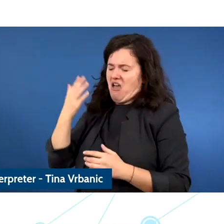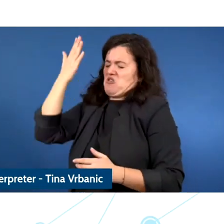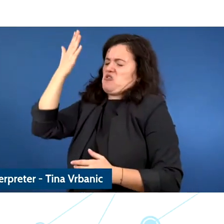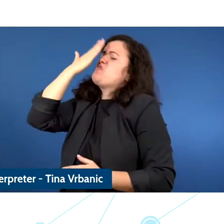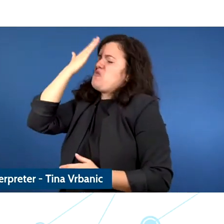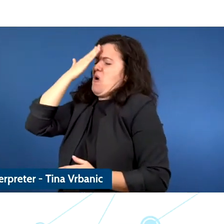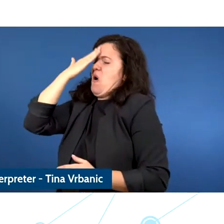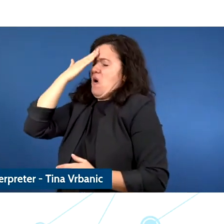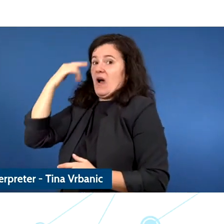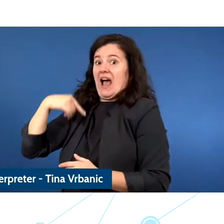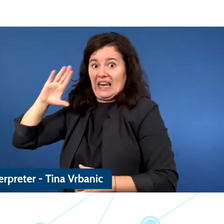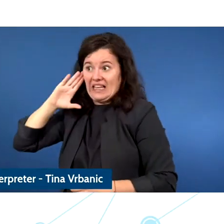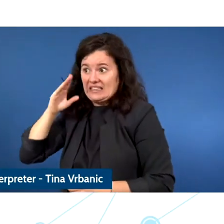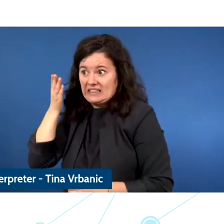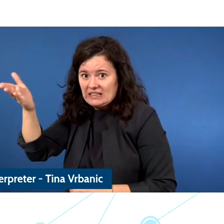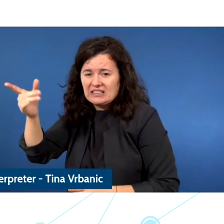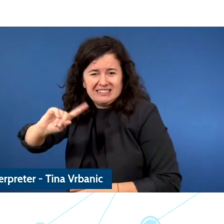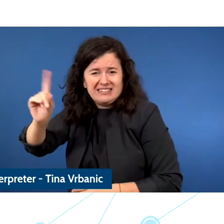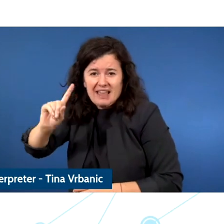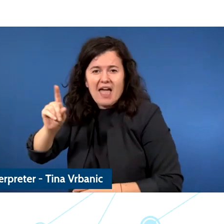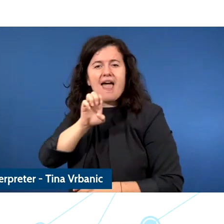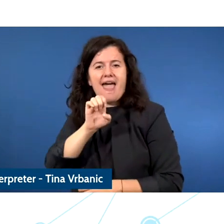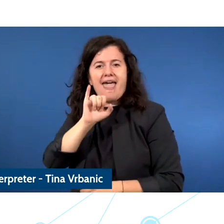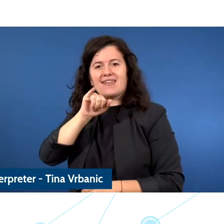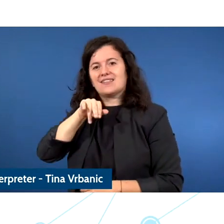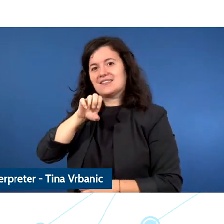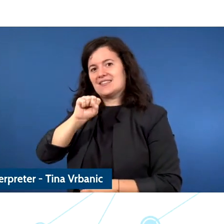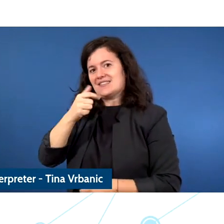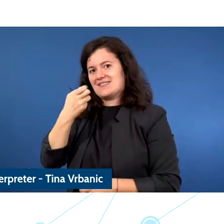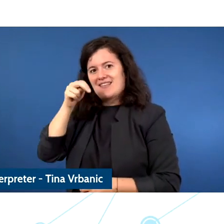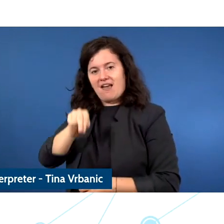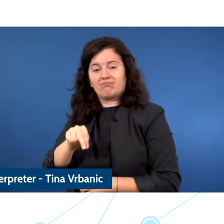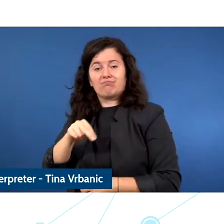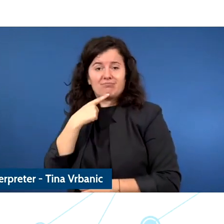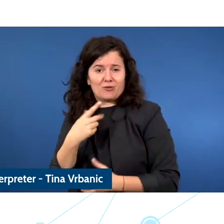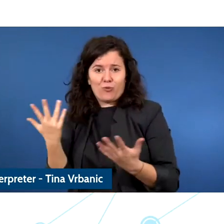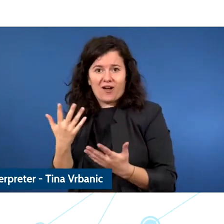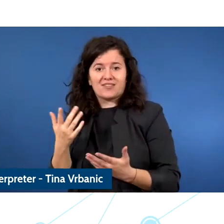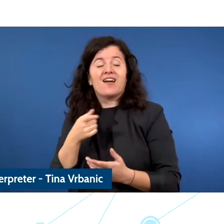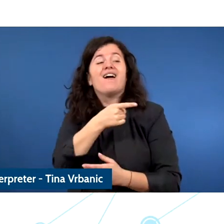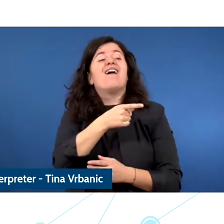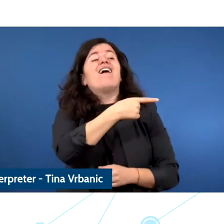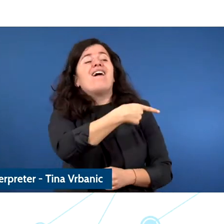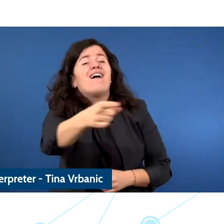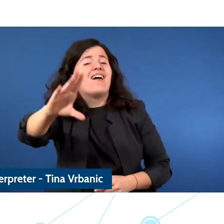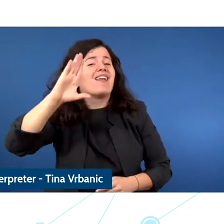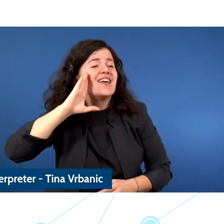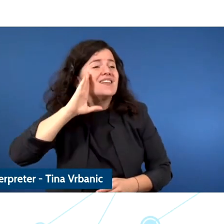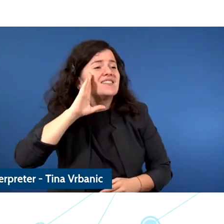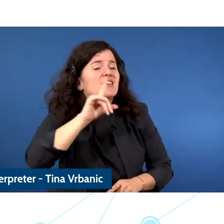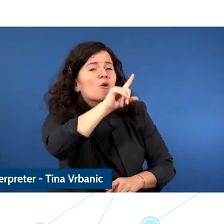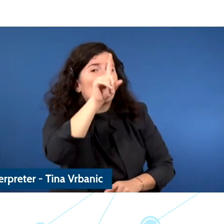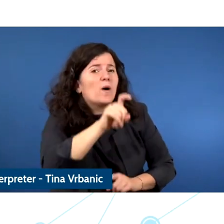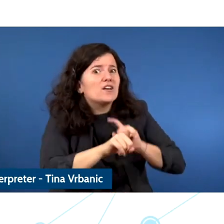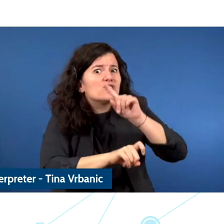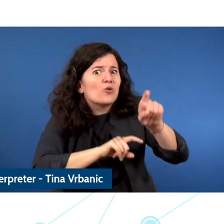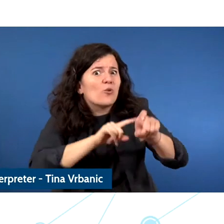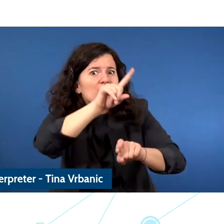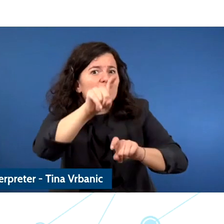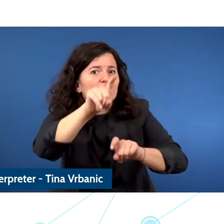So let start listening to the children that are able to ask the right questions